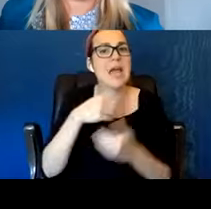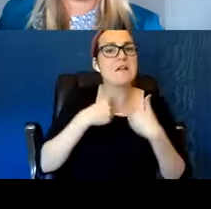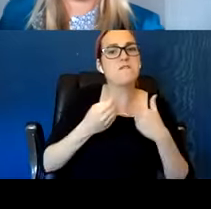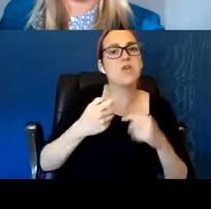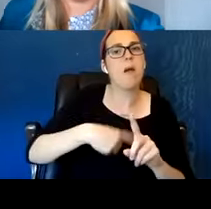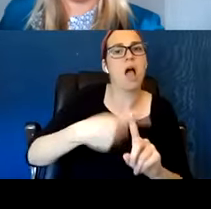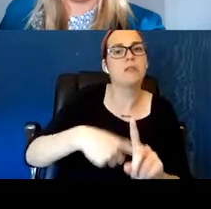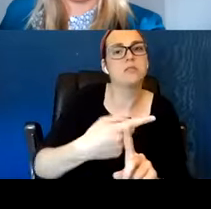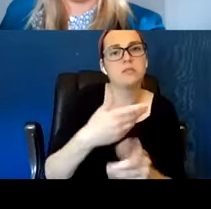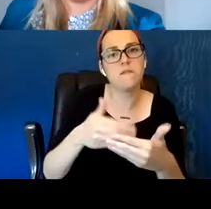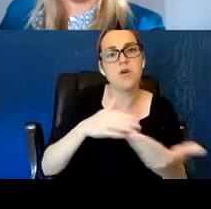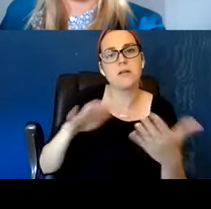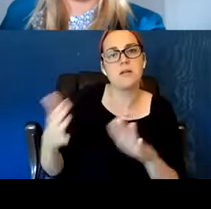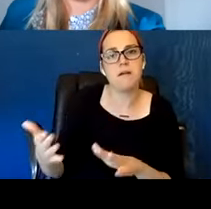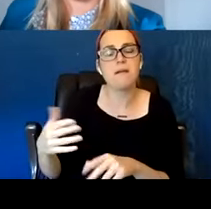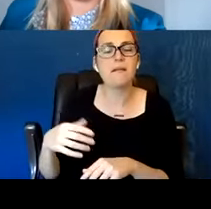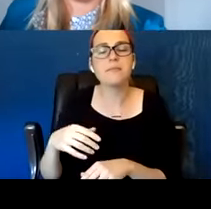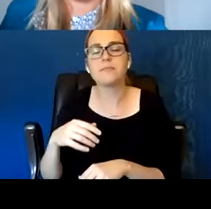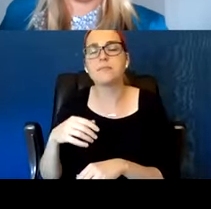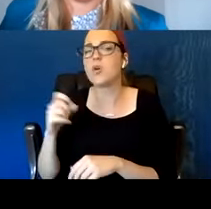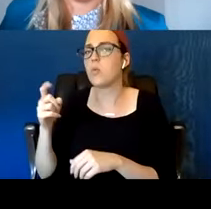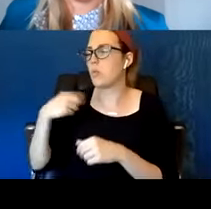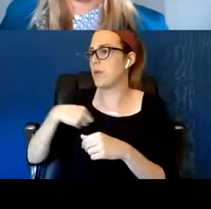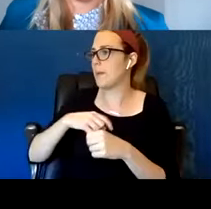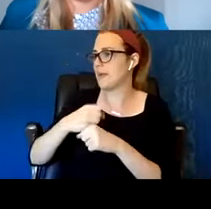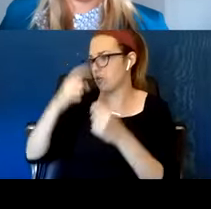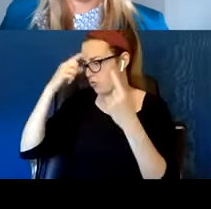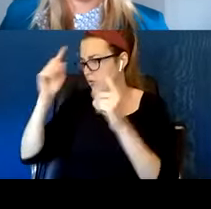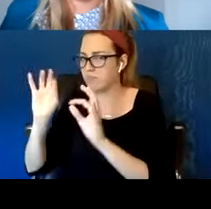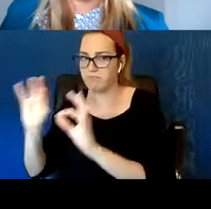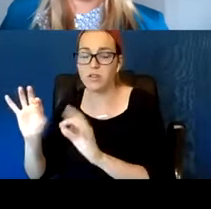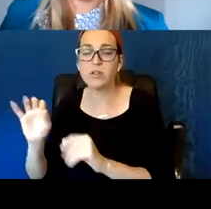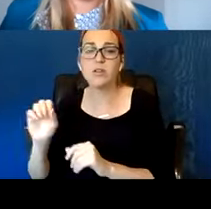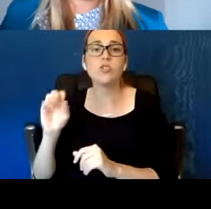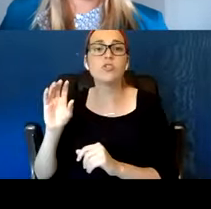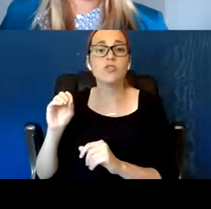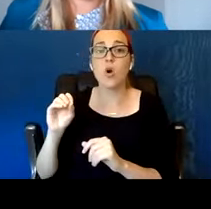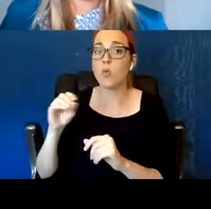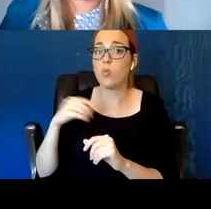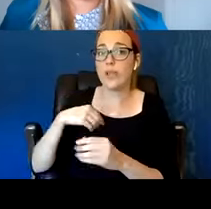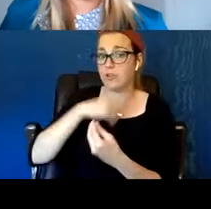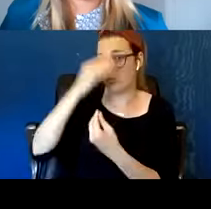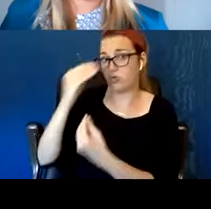And he said well, you said that most people in there are gonna die within a week. So they need the bed more than I do.